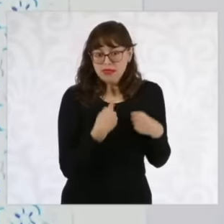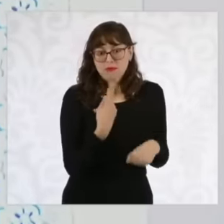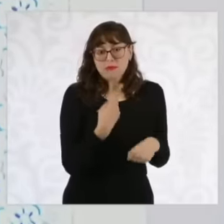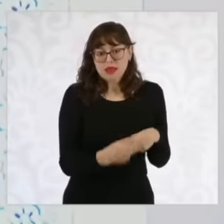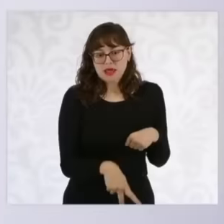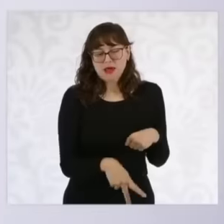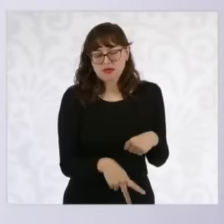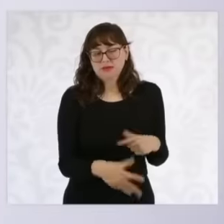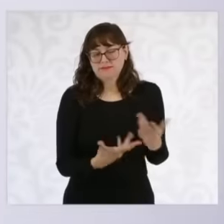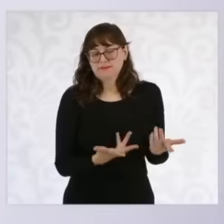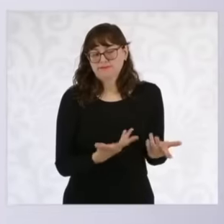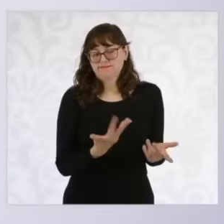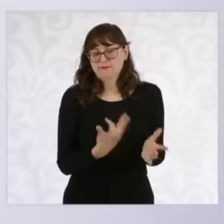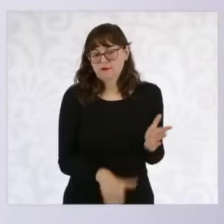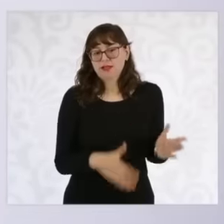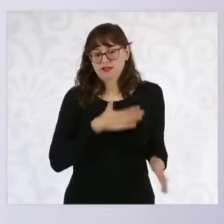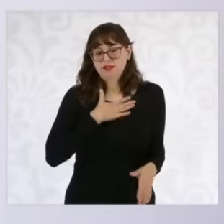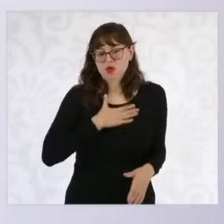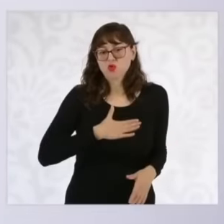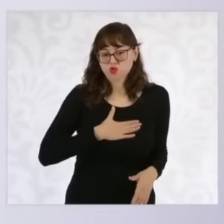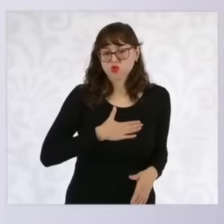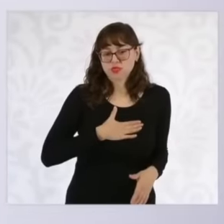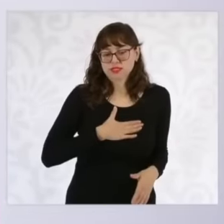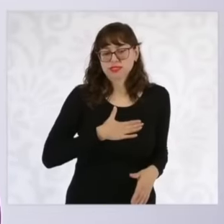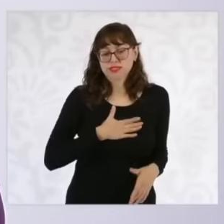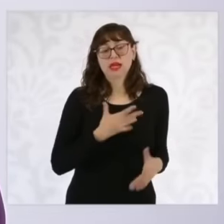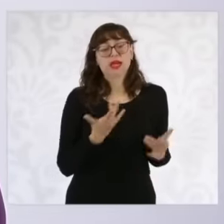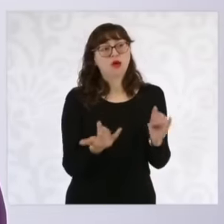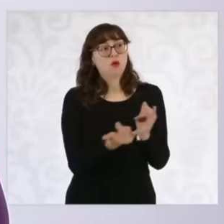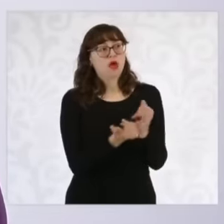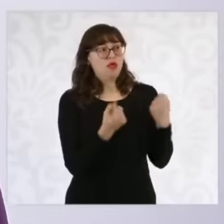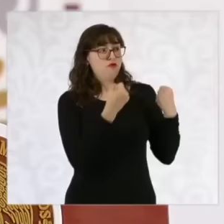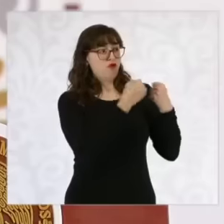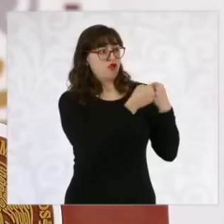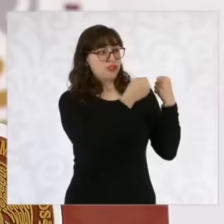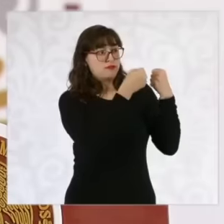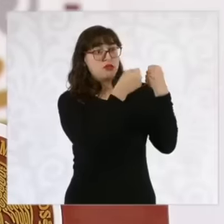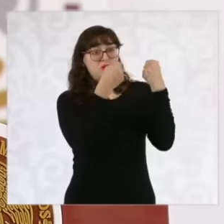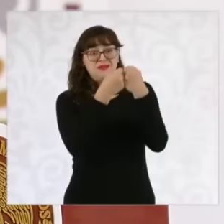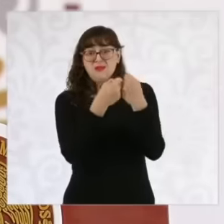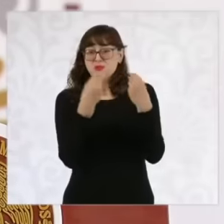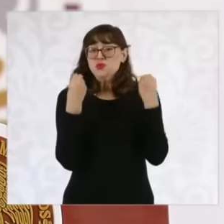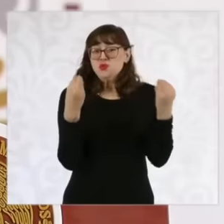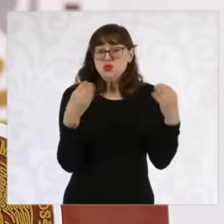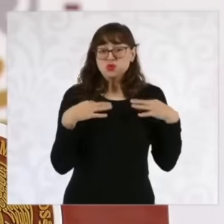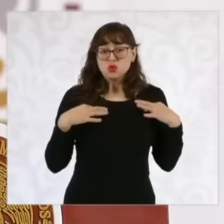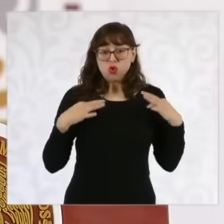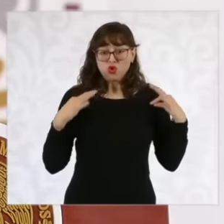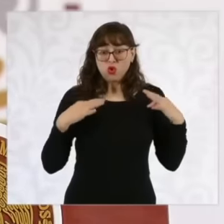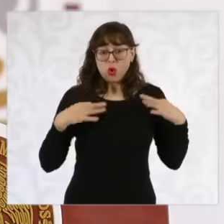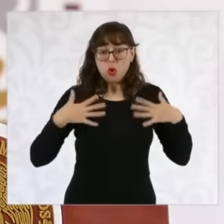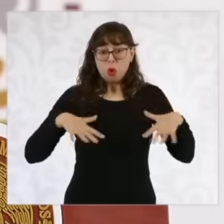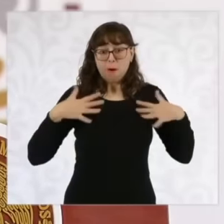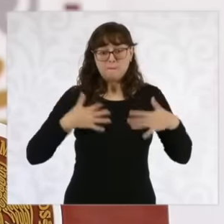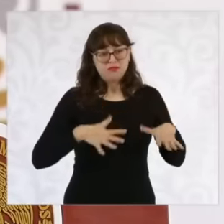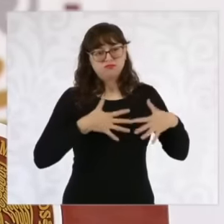particularly in many border areas where work was opened for the maquila eh, many women families left